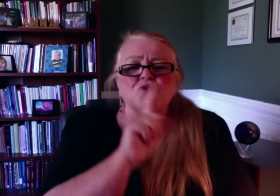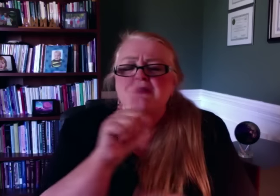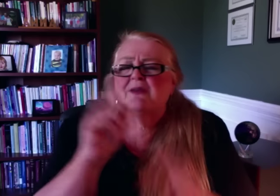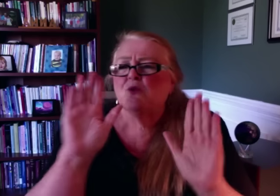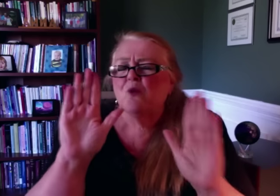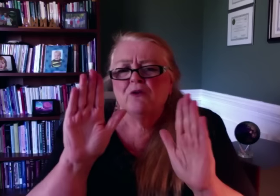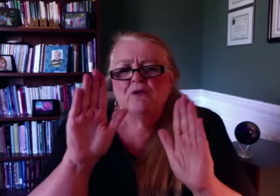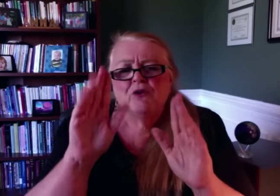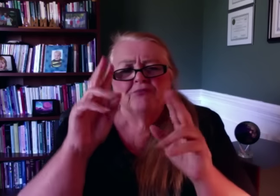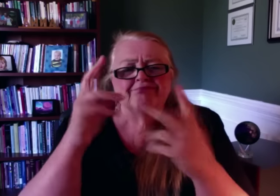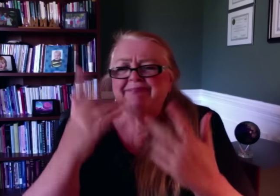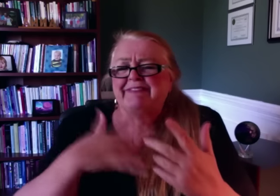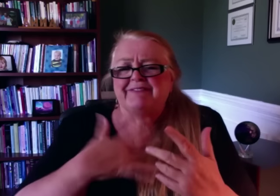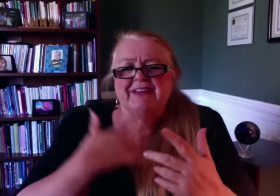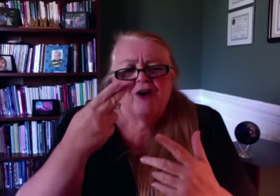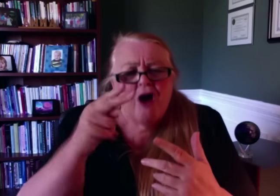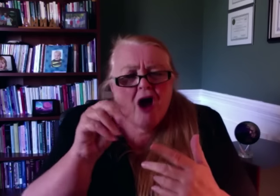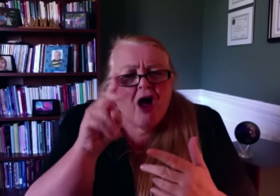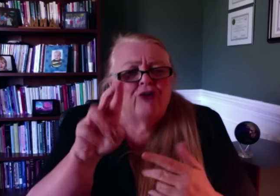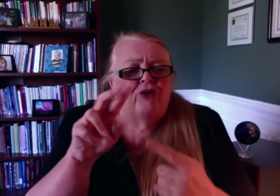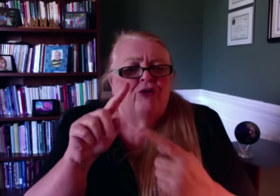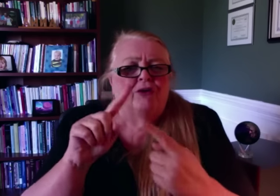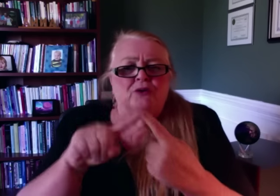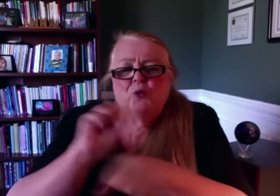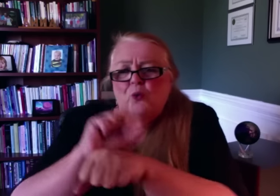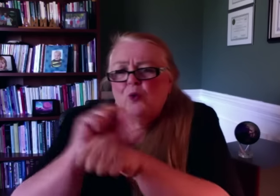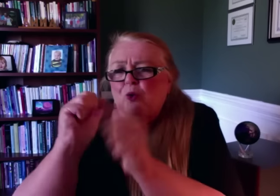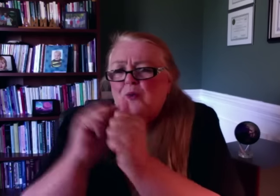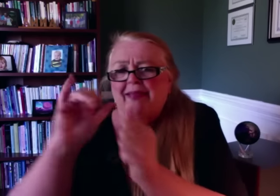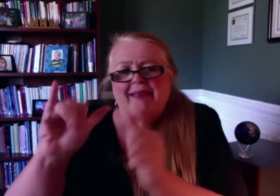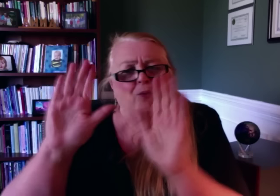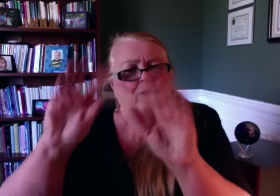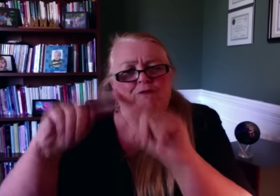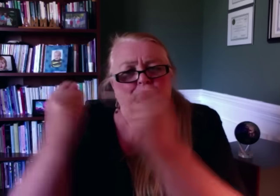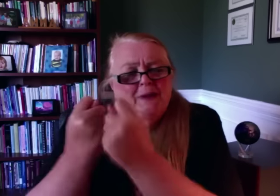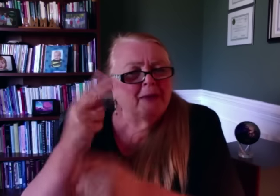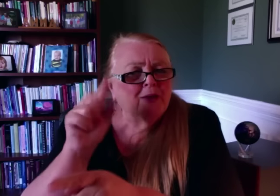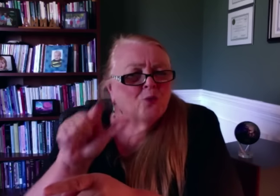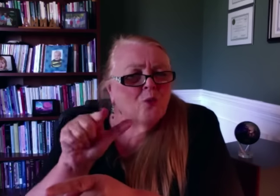It has been a wonderful honor to work with the wonderful team at HQ,